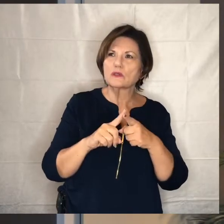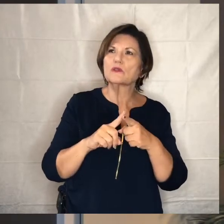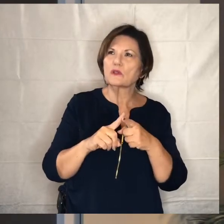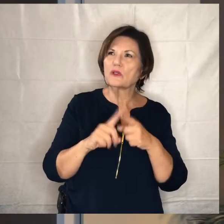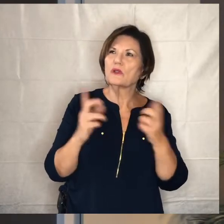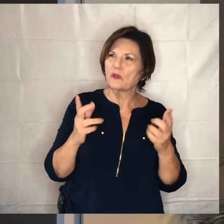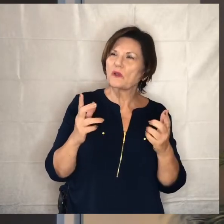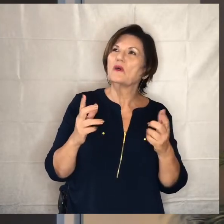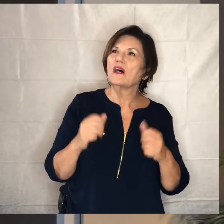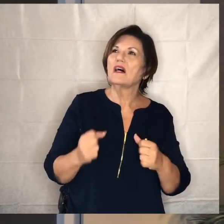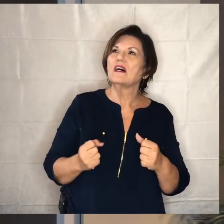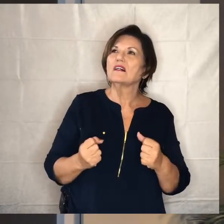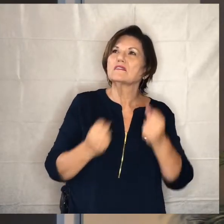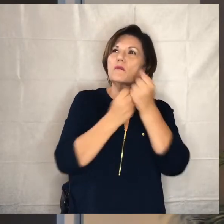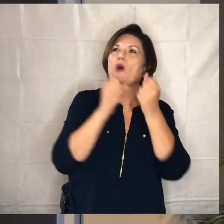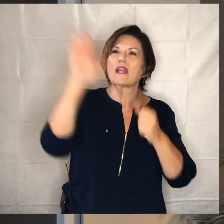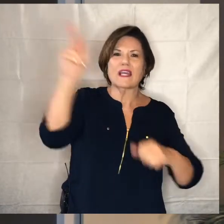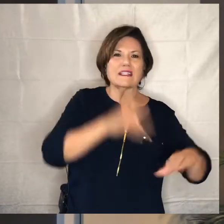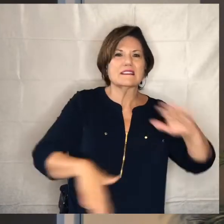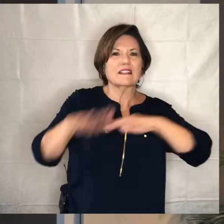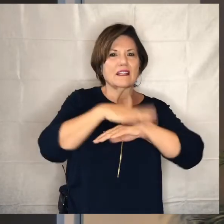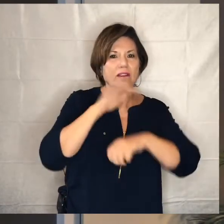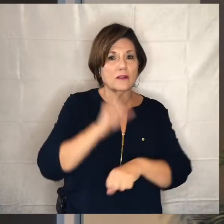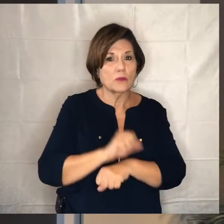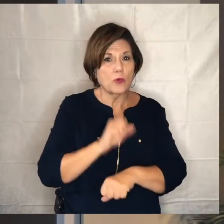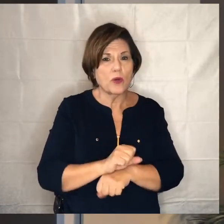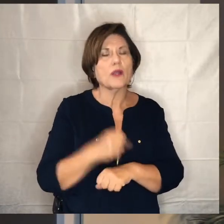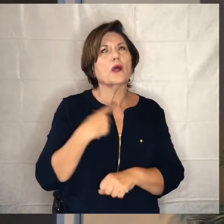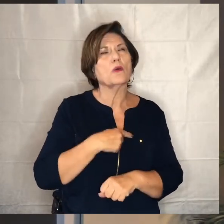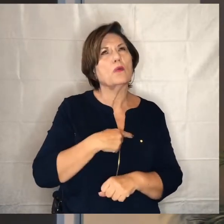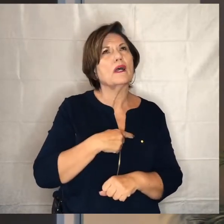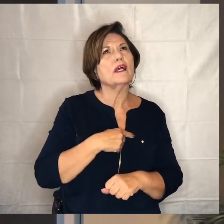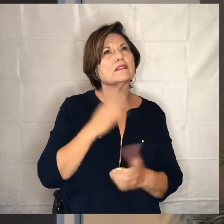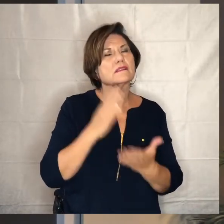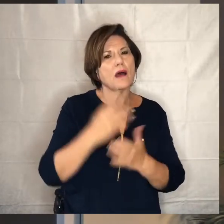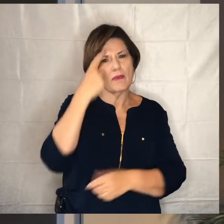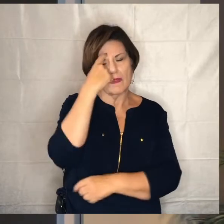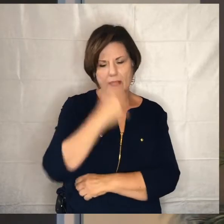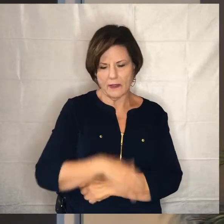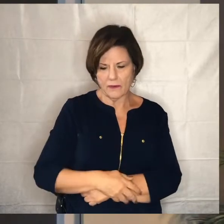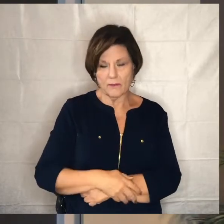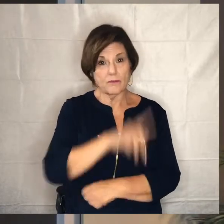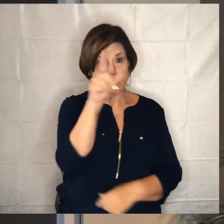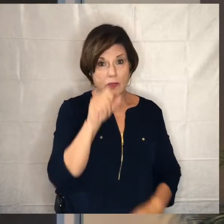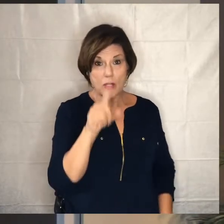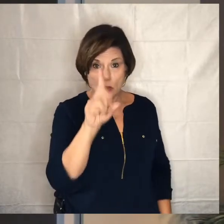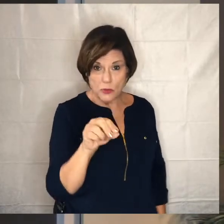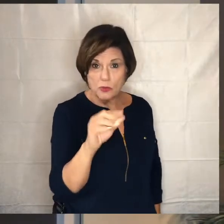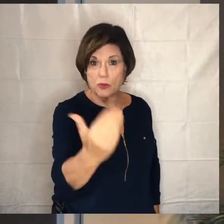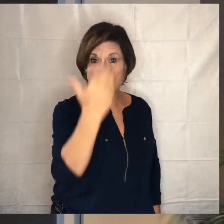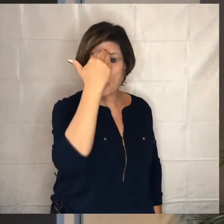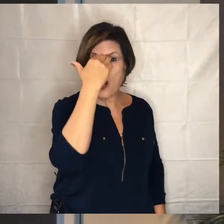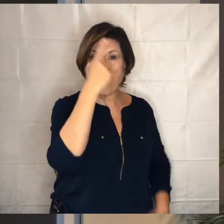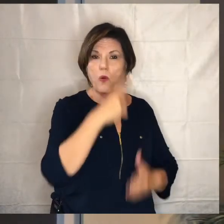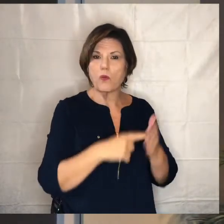kingdom and so we pause for a moment and say for you do you know what gifts god has given you